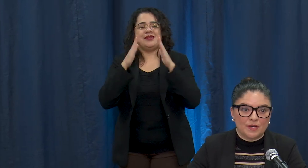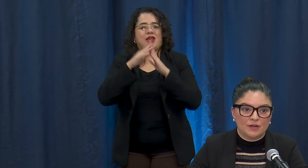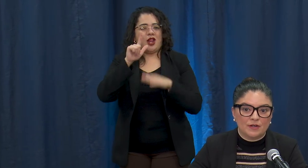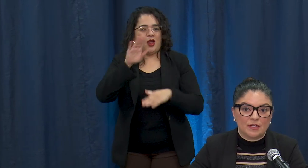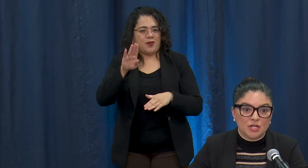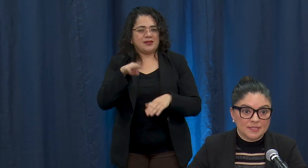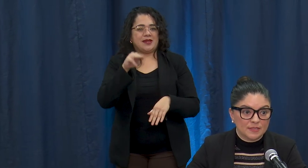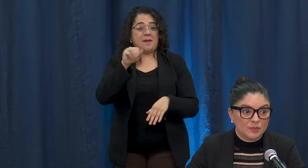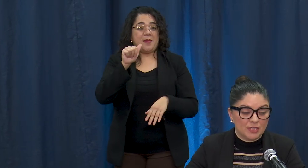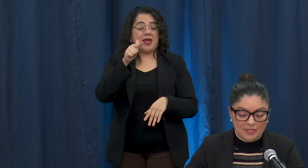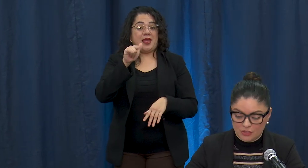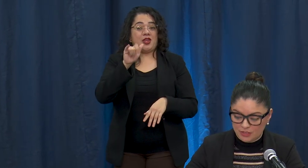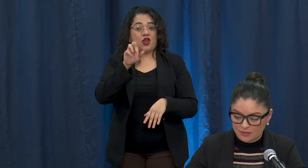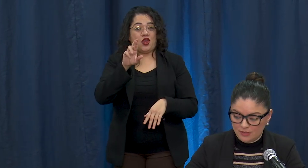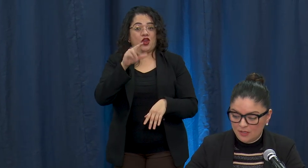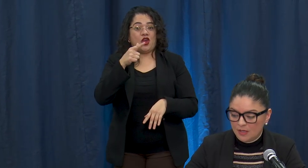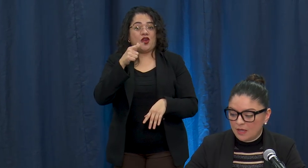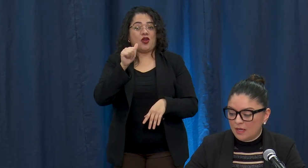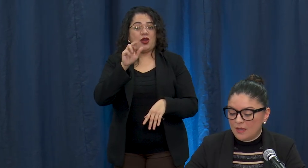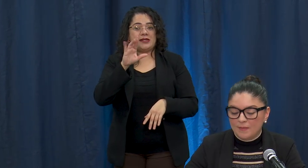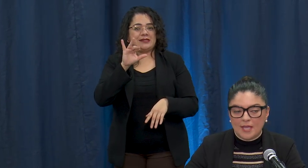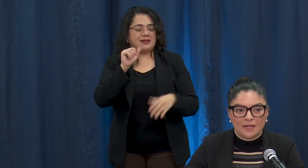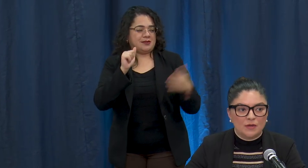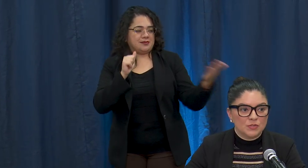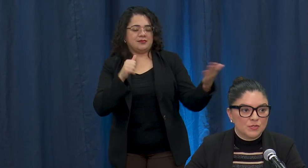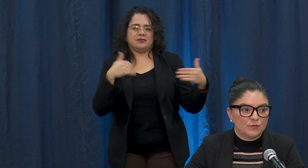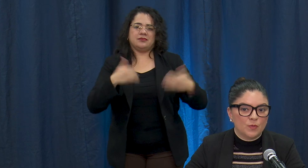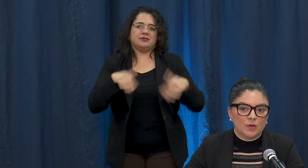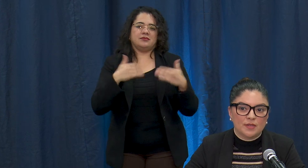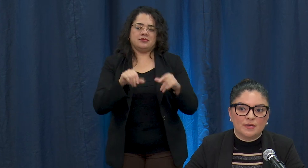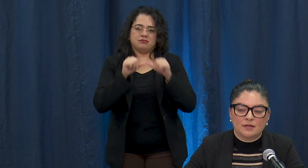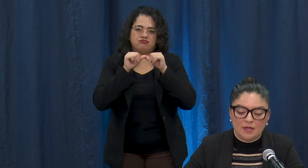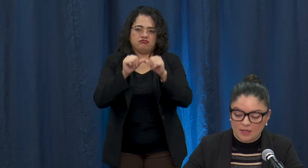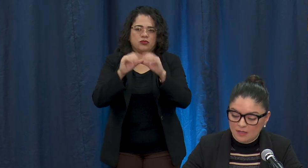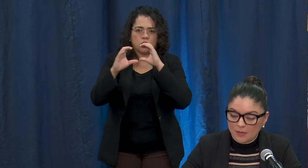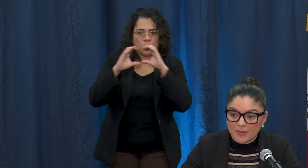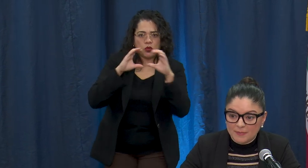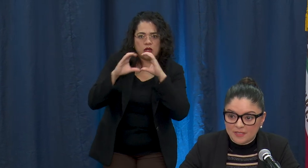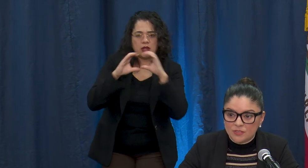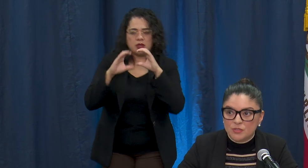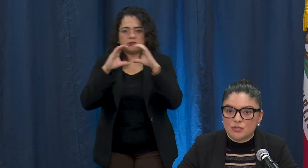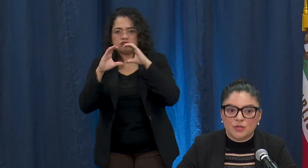their constant communication and also for their commitment to ensure that